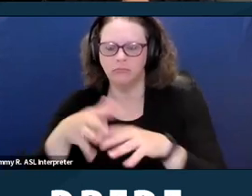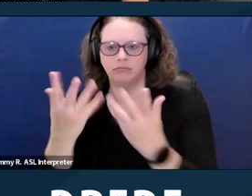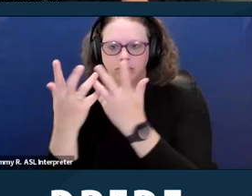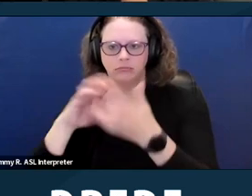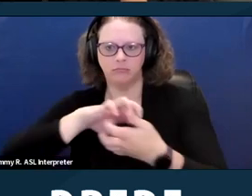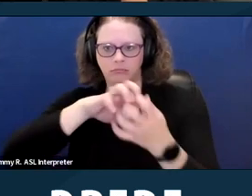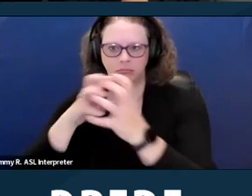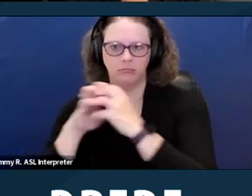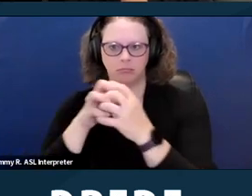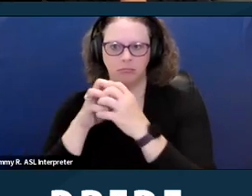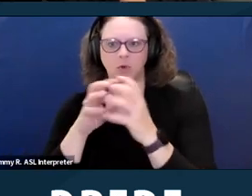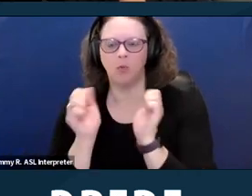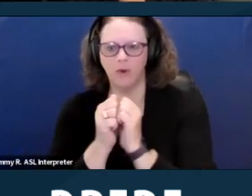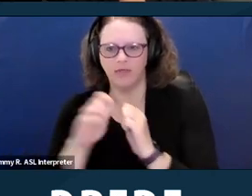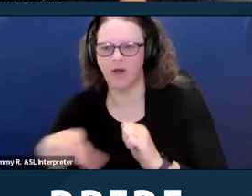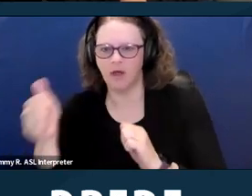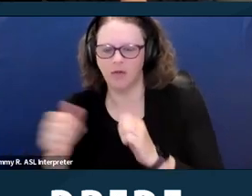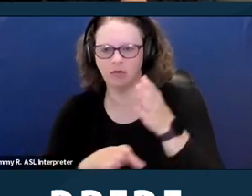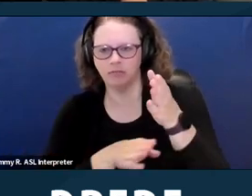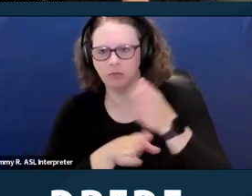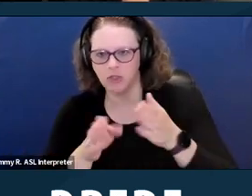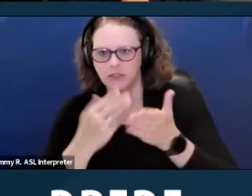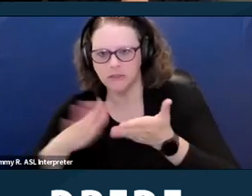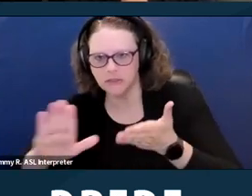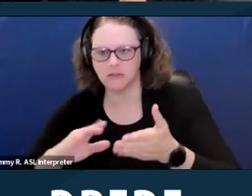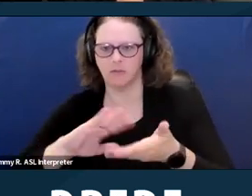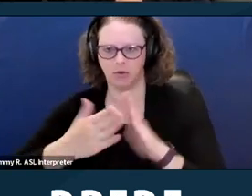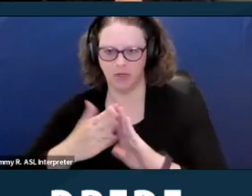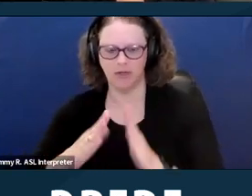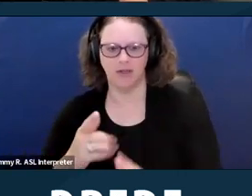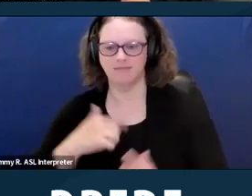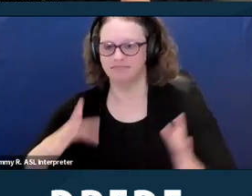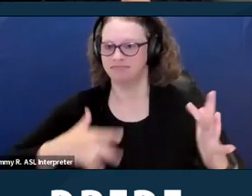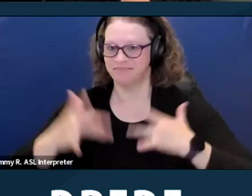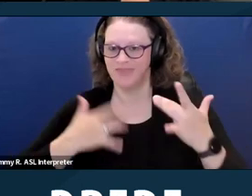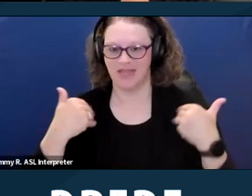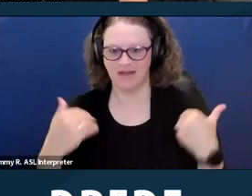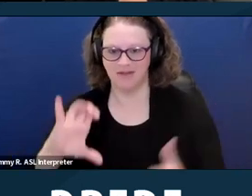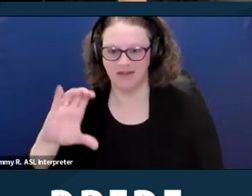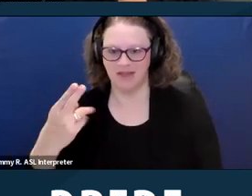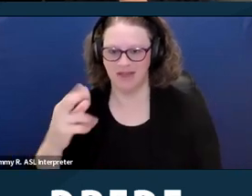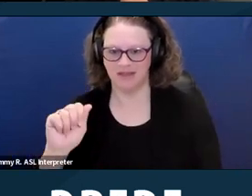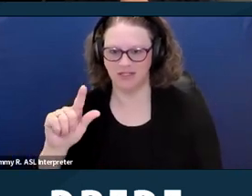I'm really happy to have Chancela Al-Mansour, who is the executive director of the Southern California Housing Rights Center